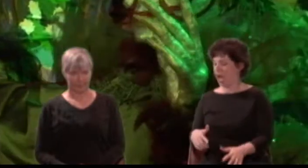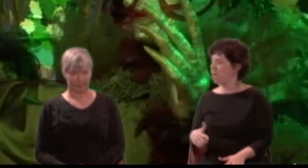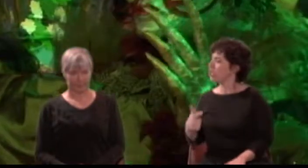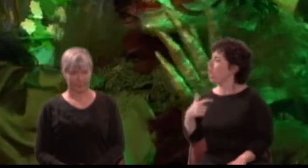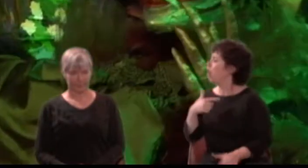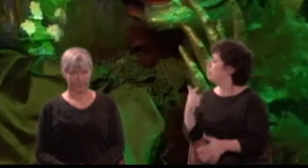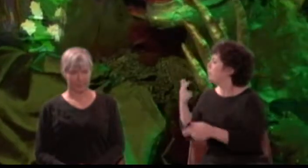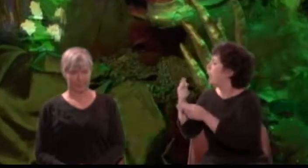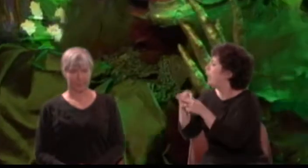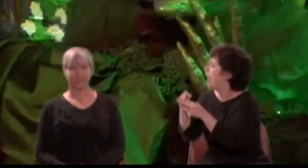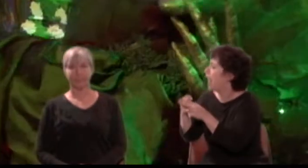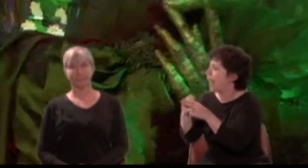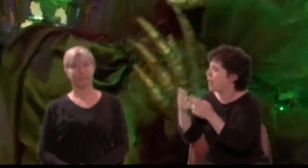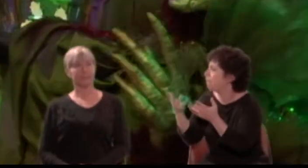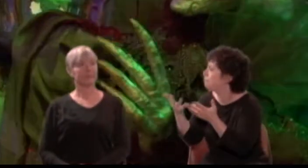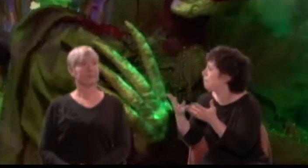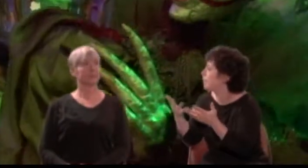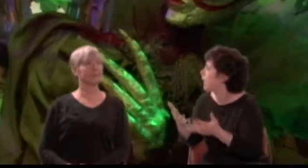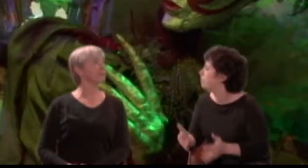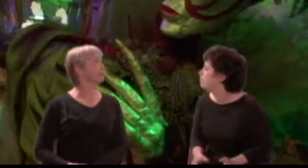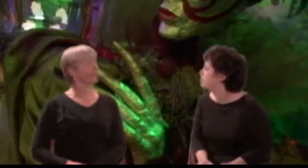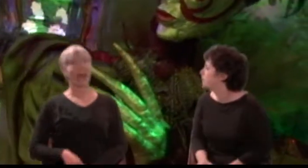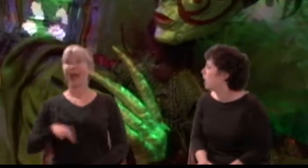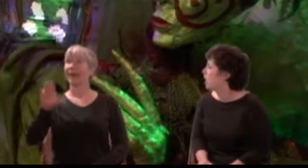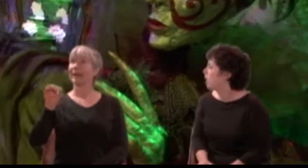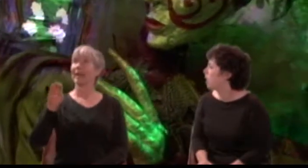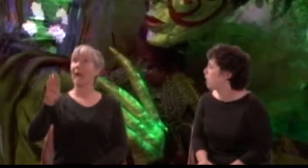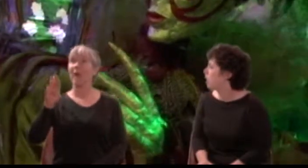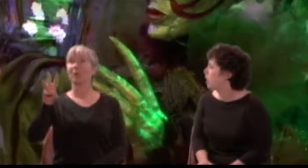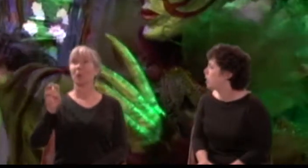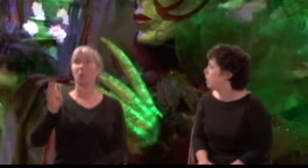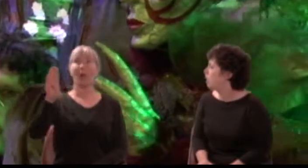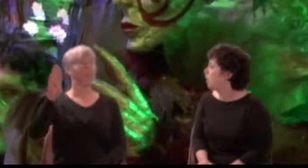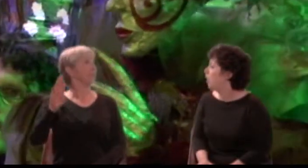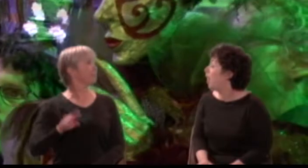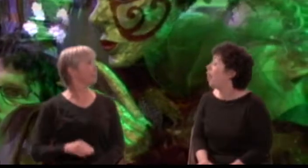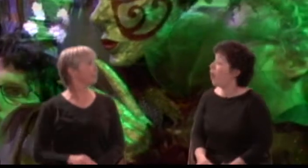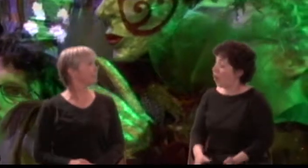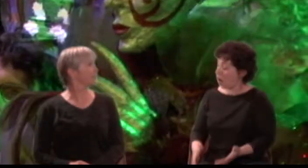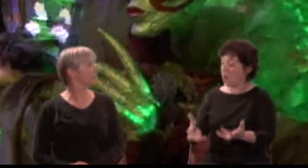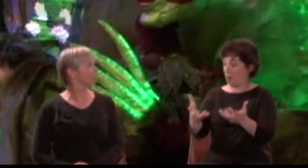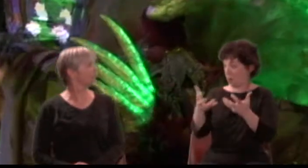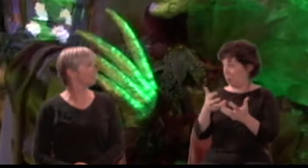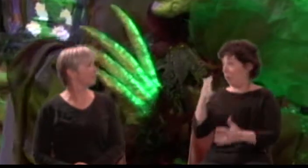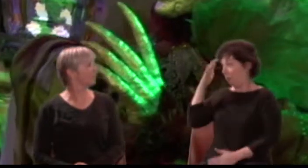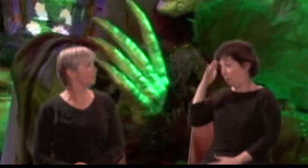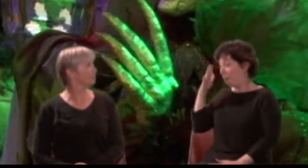Cobweb: Cobweb. Bottom: I shall desire you of more acquaintance, good master Cobweb. {Bottom laughing}